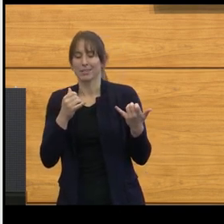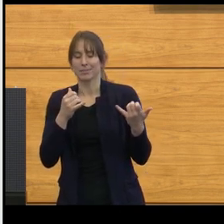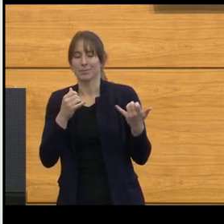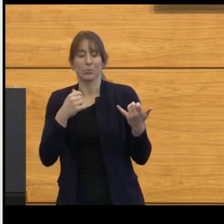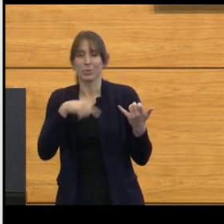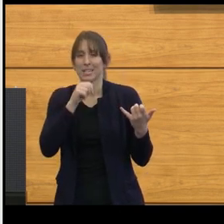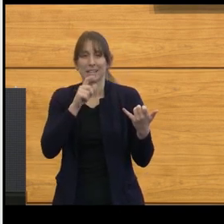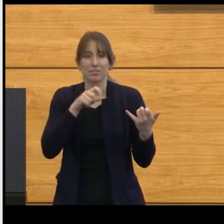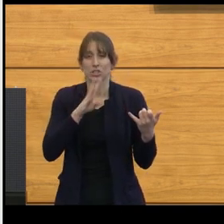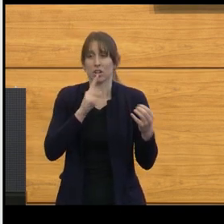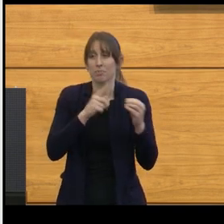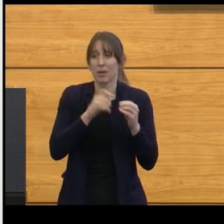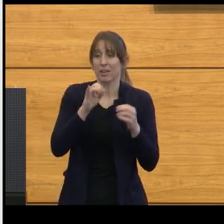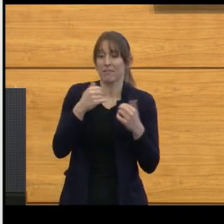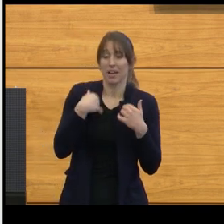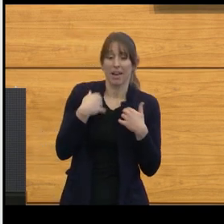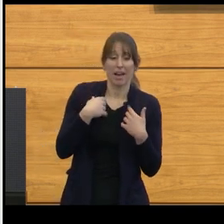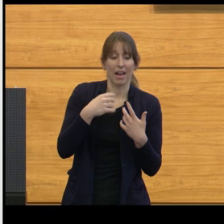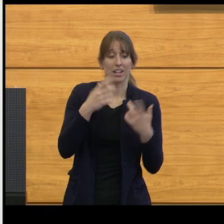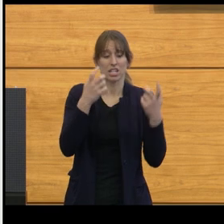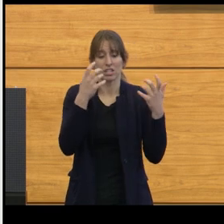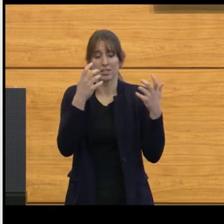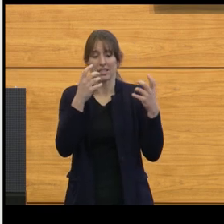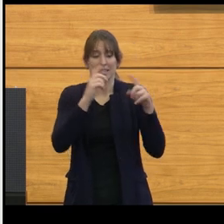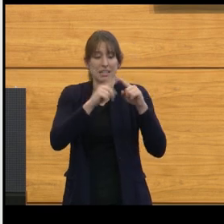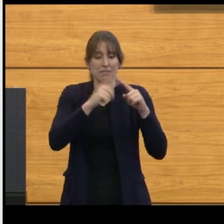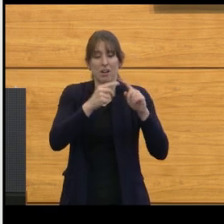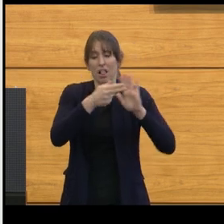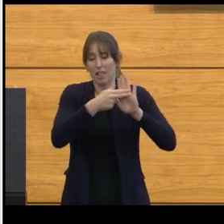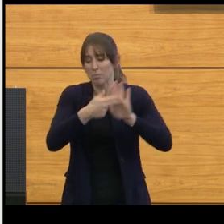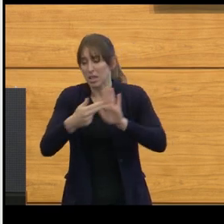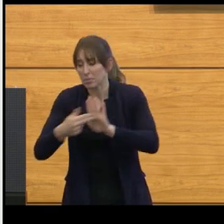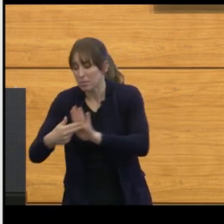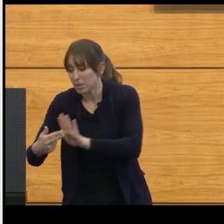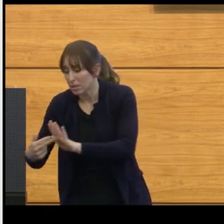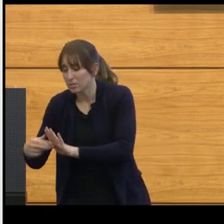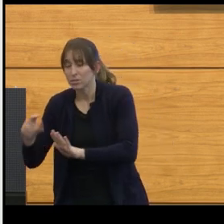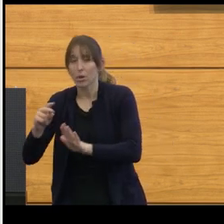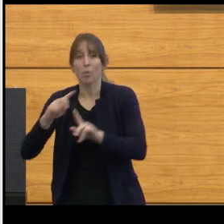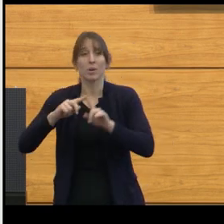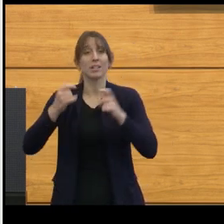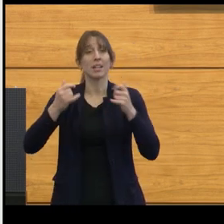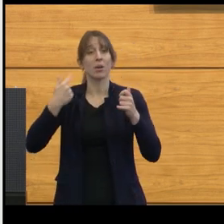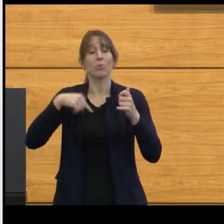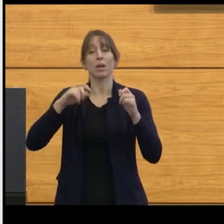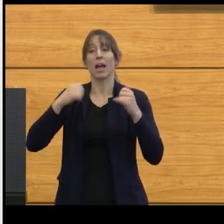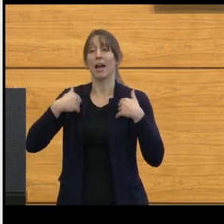We were now actually looking at the molecular genetics of it to be able to understand the absolute point